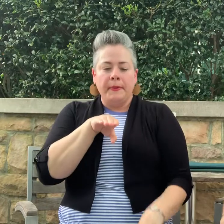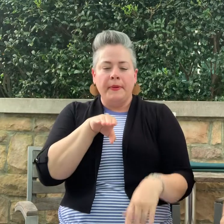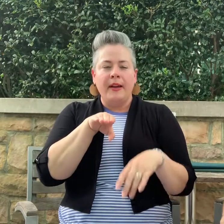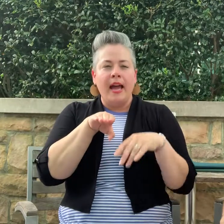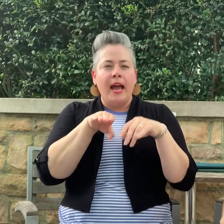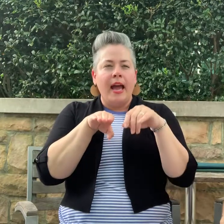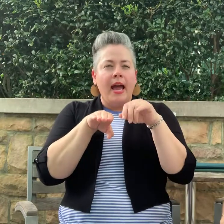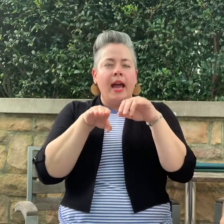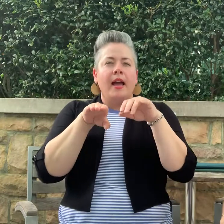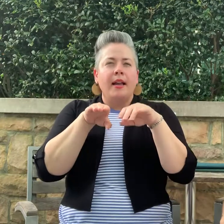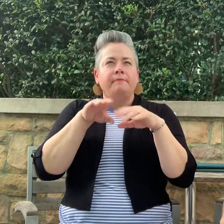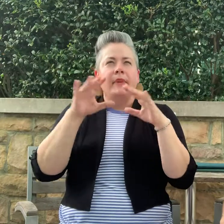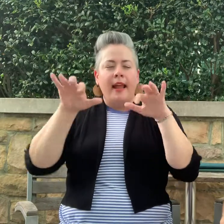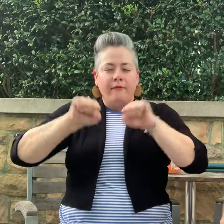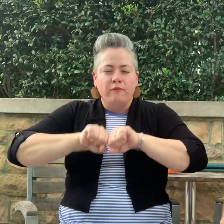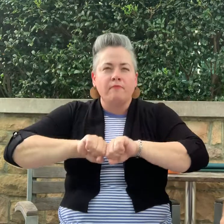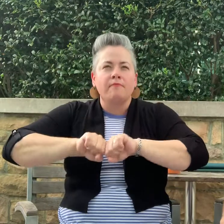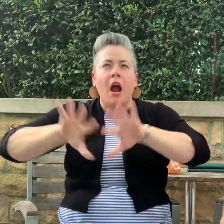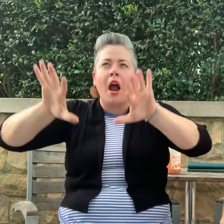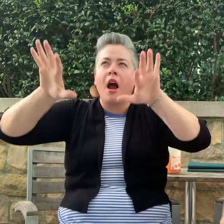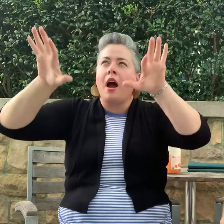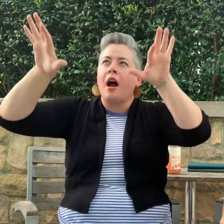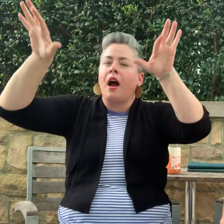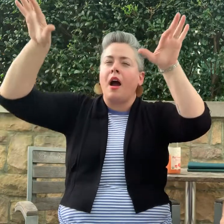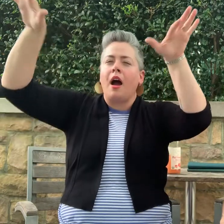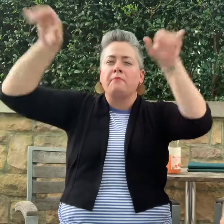car. At times, we were at the base of mountain passes